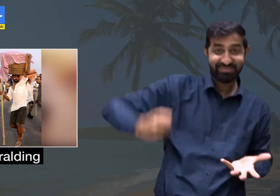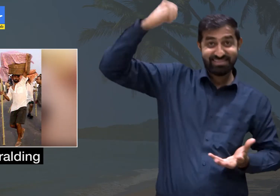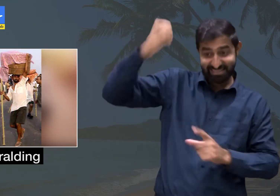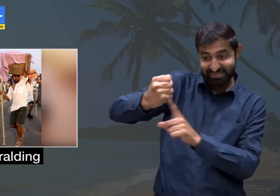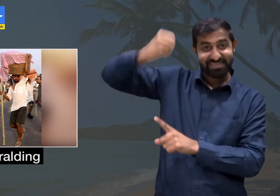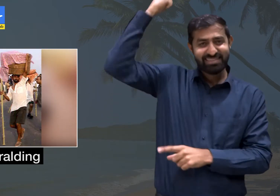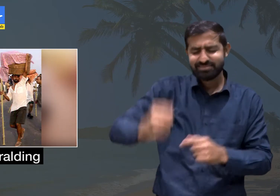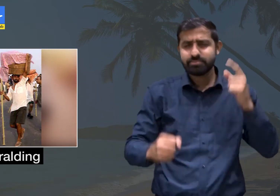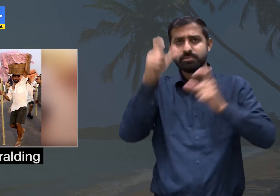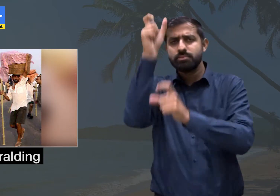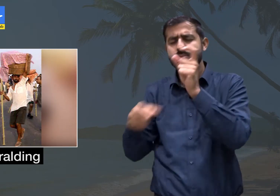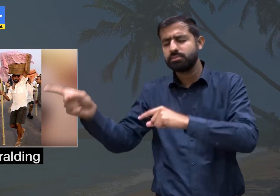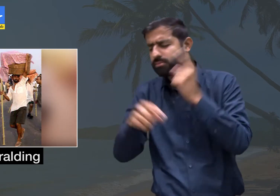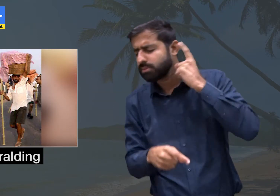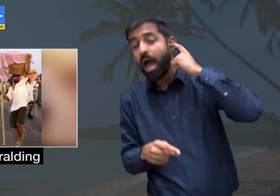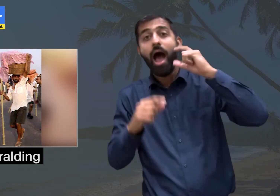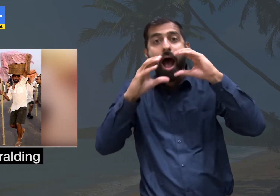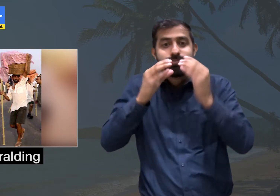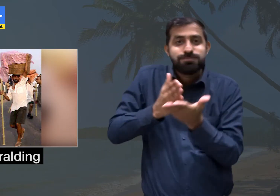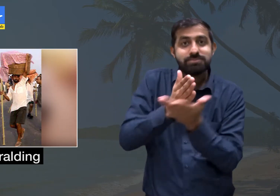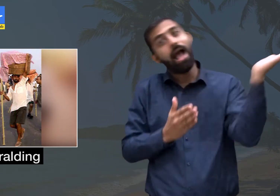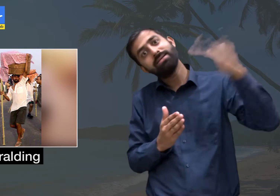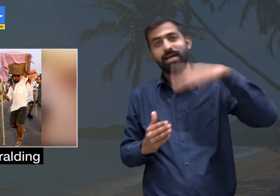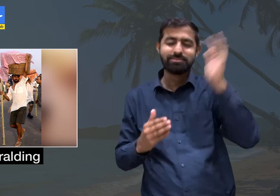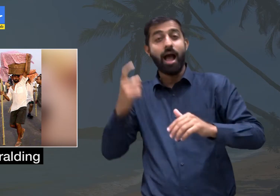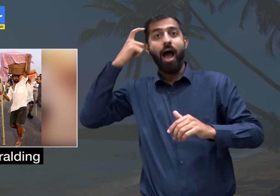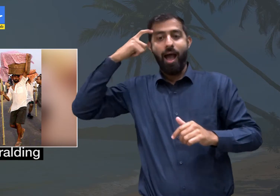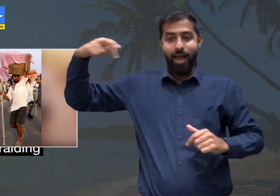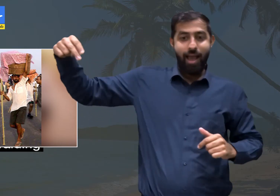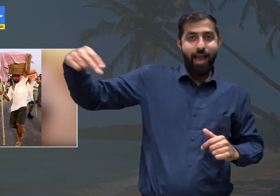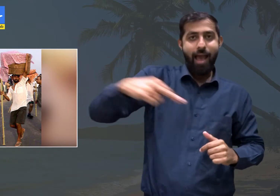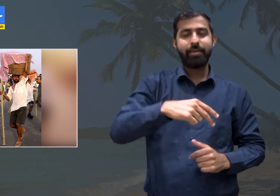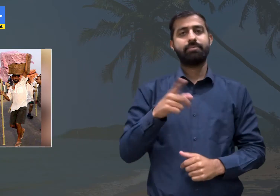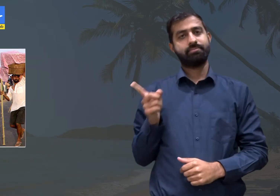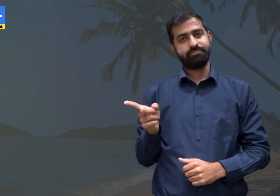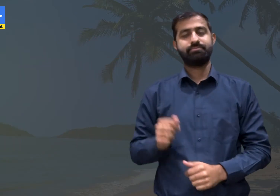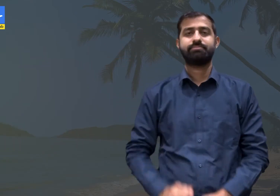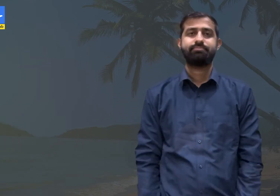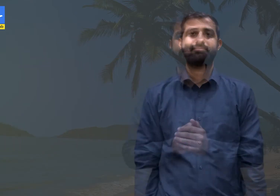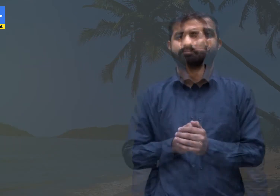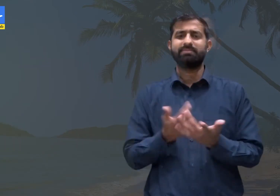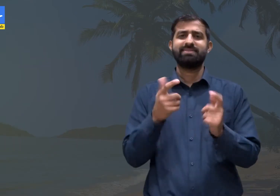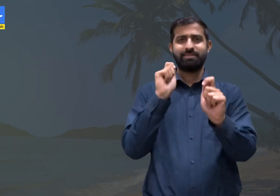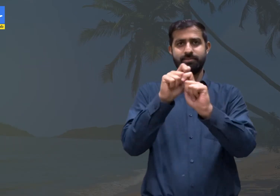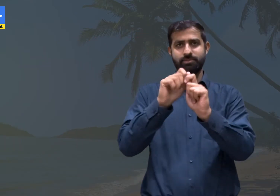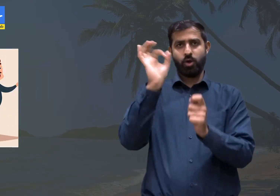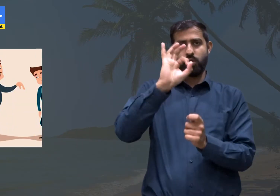the thud of the bamboo staff signaling that the baker is approaching.